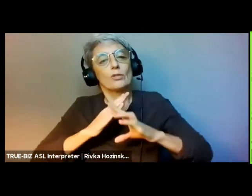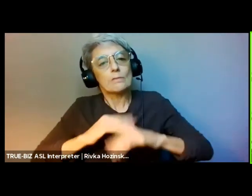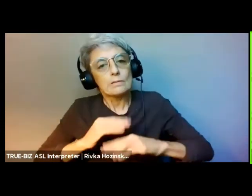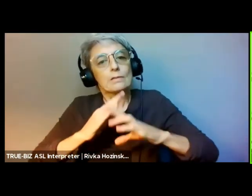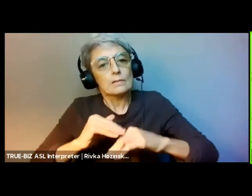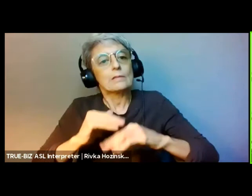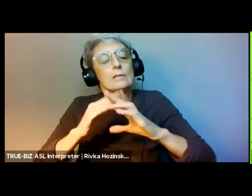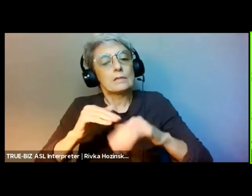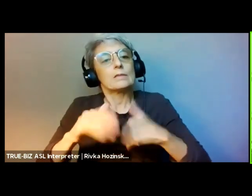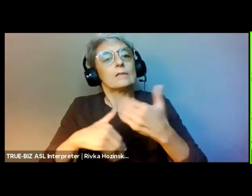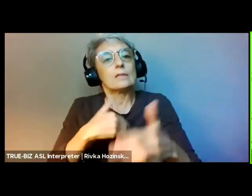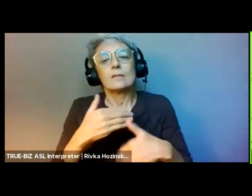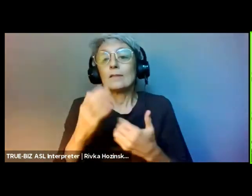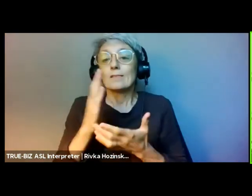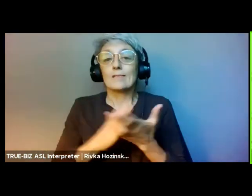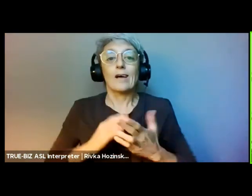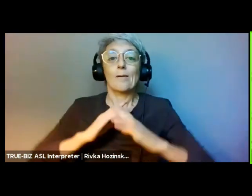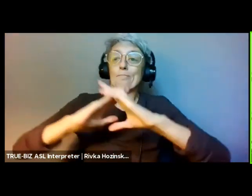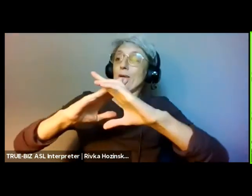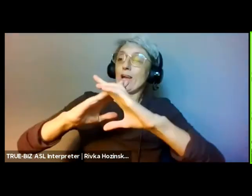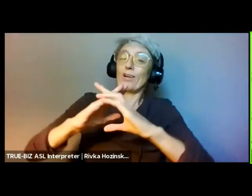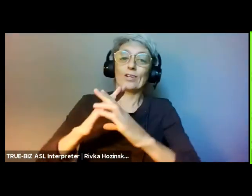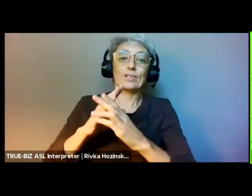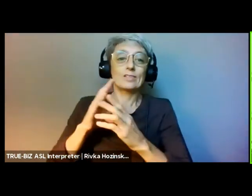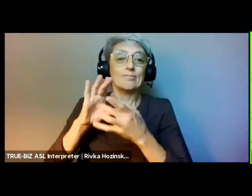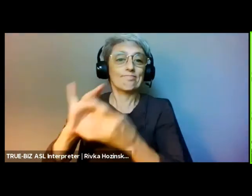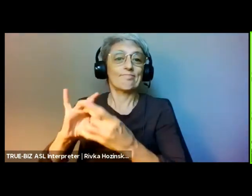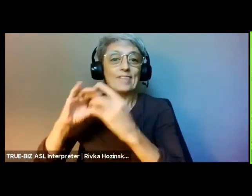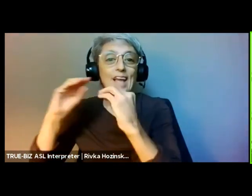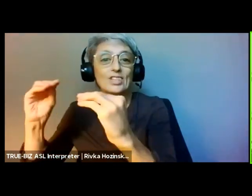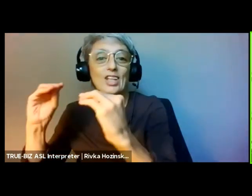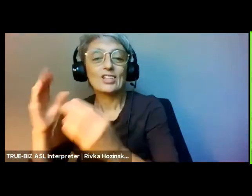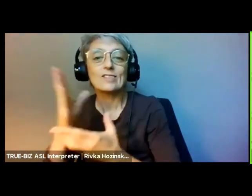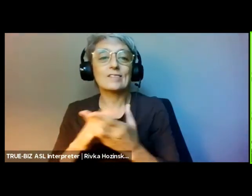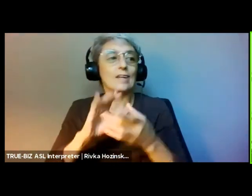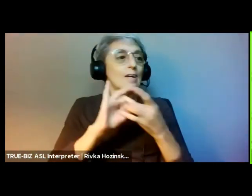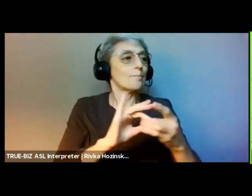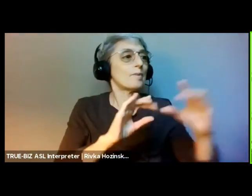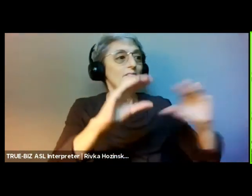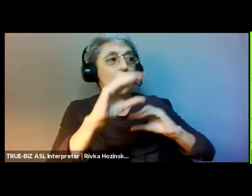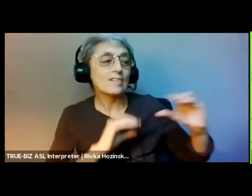The words of Walidah Imarisha give us guidance to cultural workers.